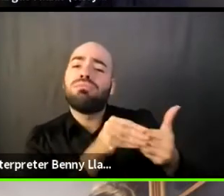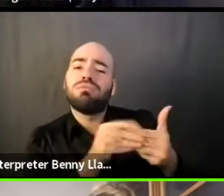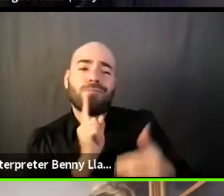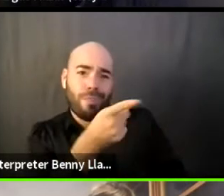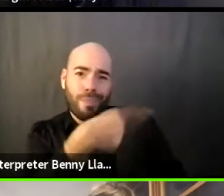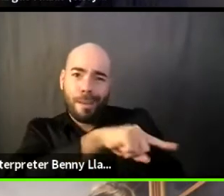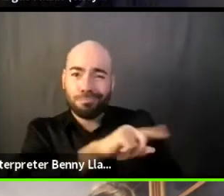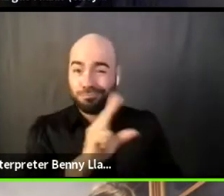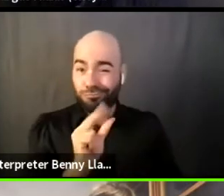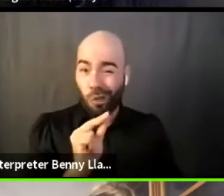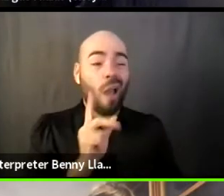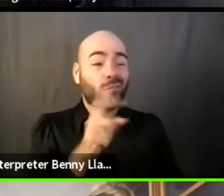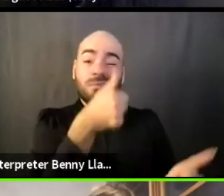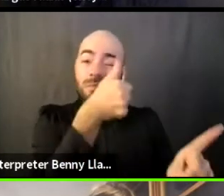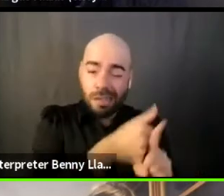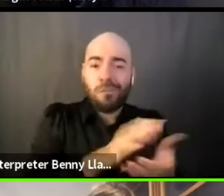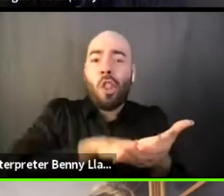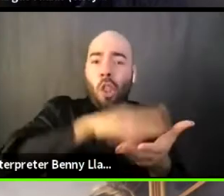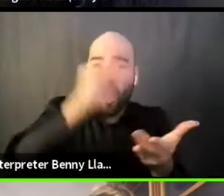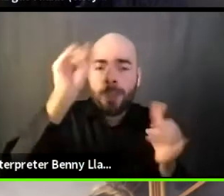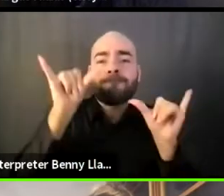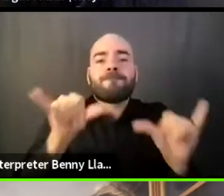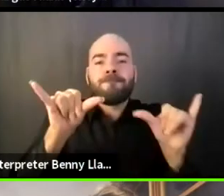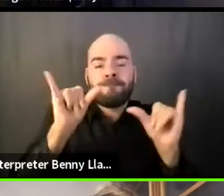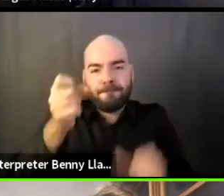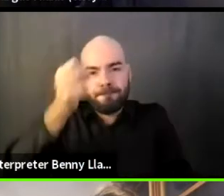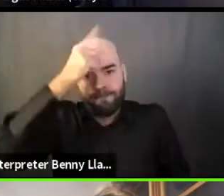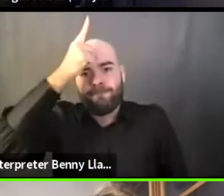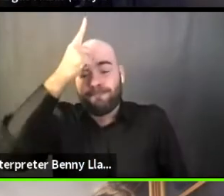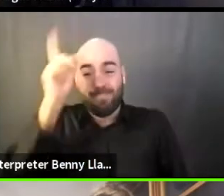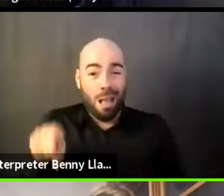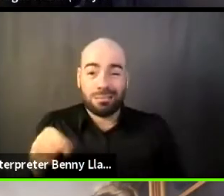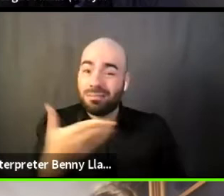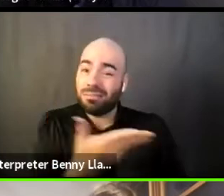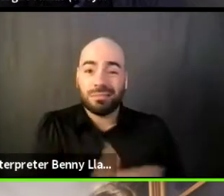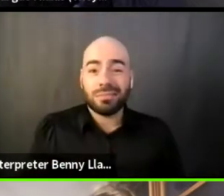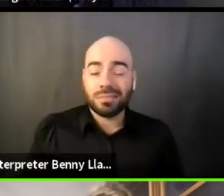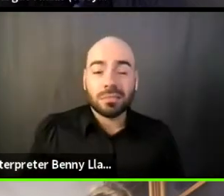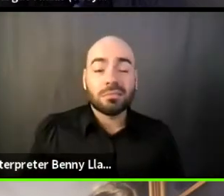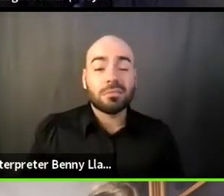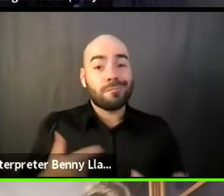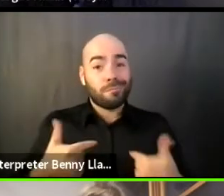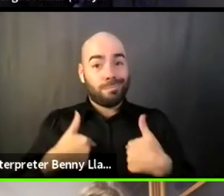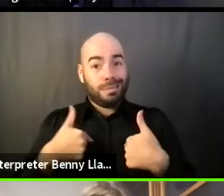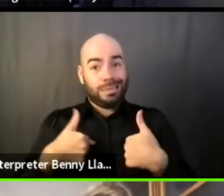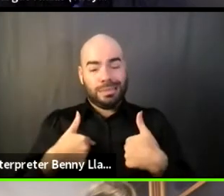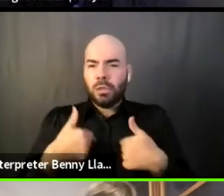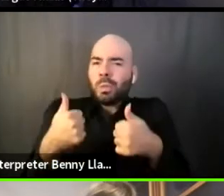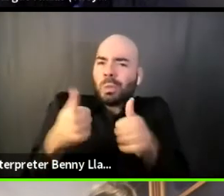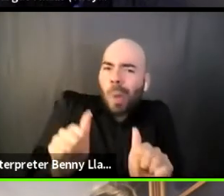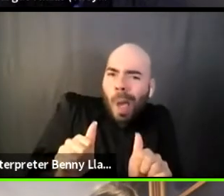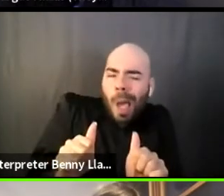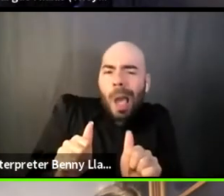So to me, it's about at least attempting and bringing people in at the beginning of the process